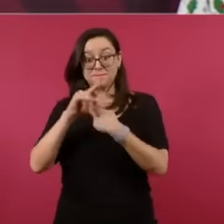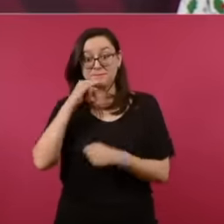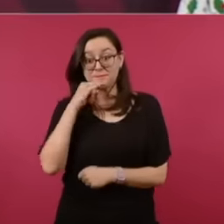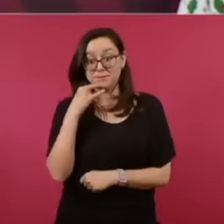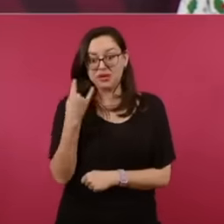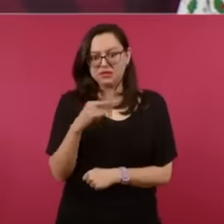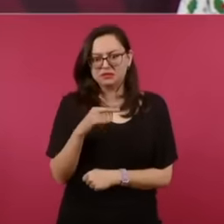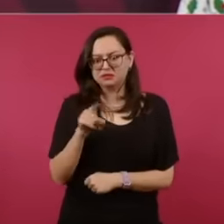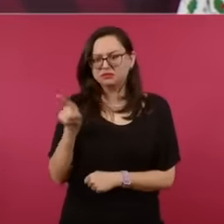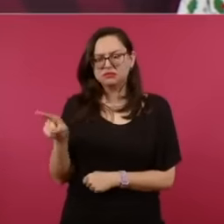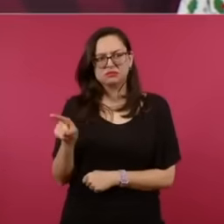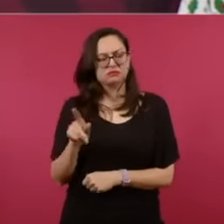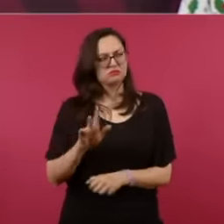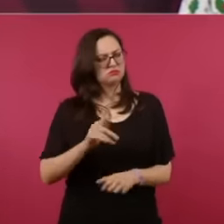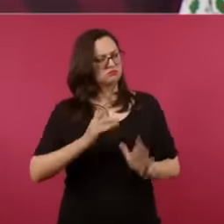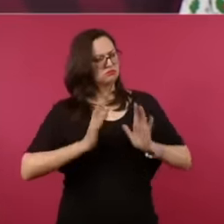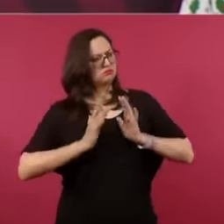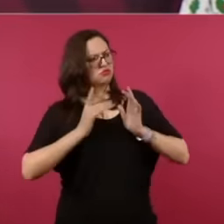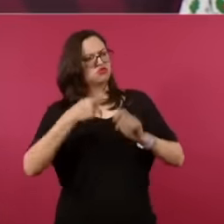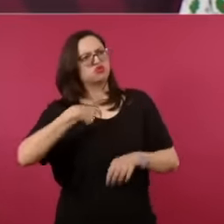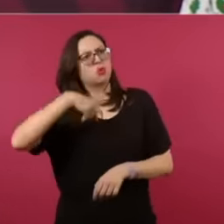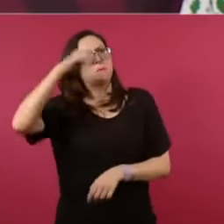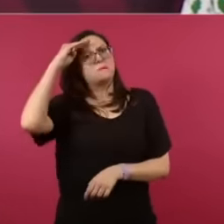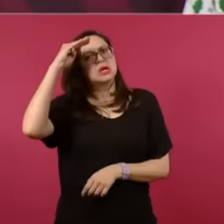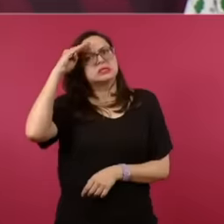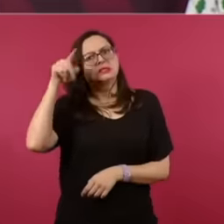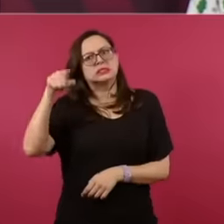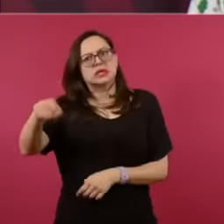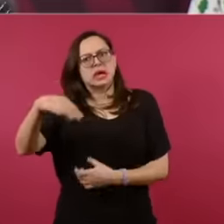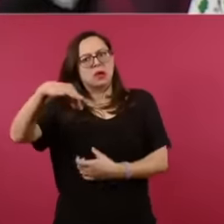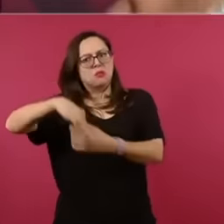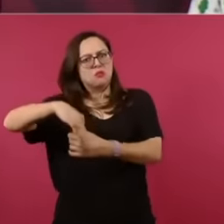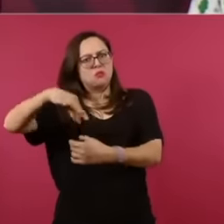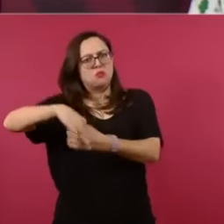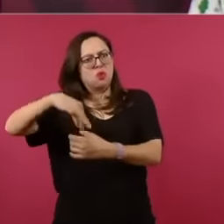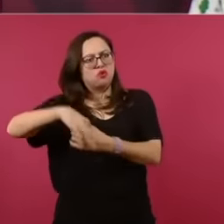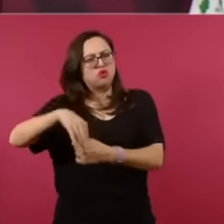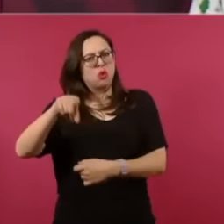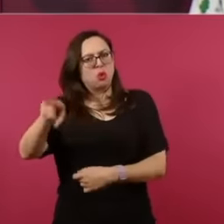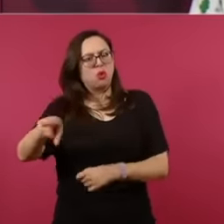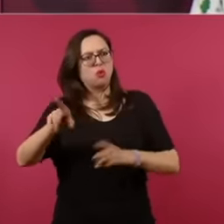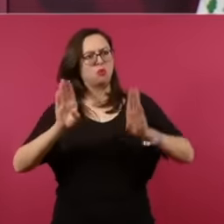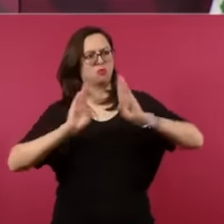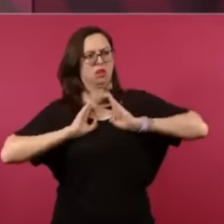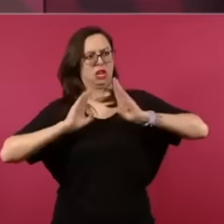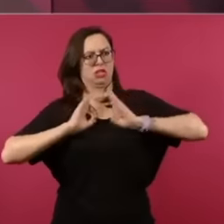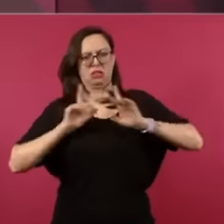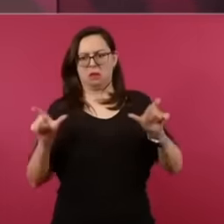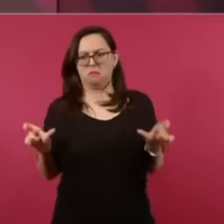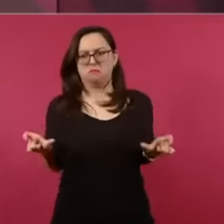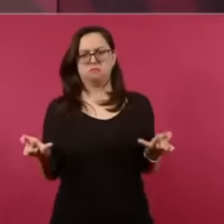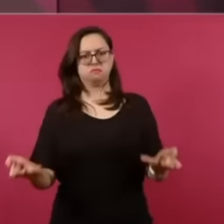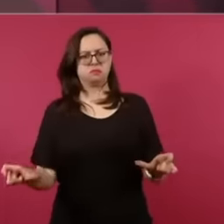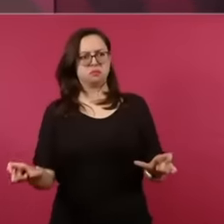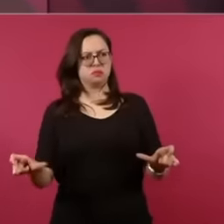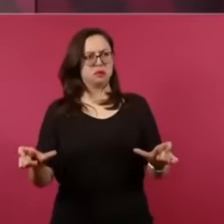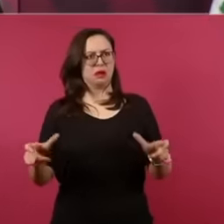soldiers in the boxes because in Chile there are police officers.